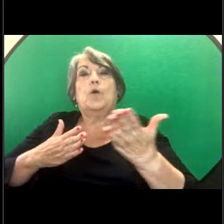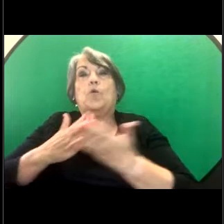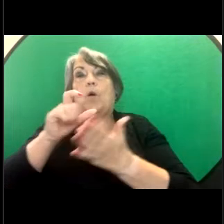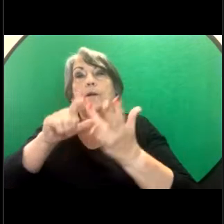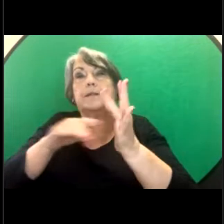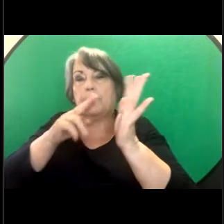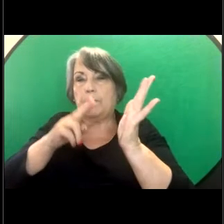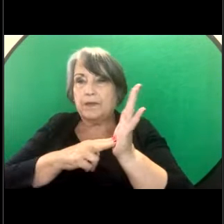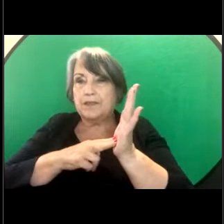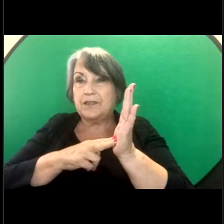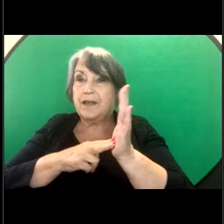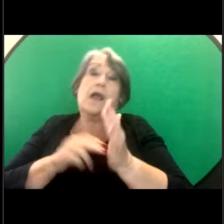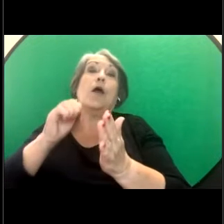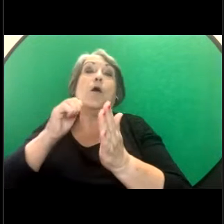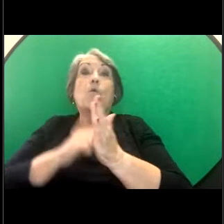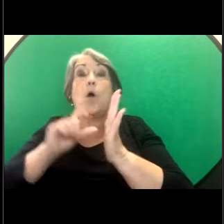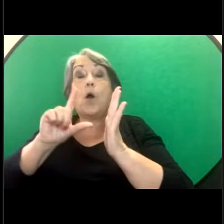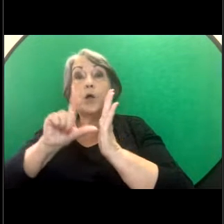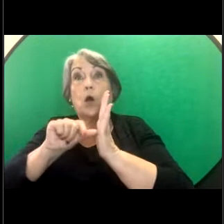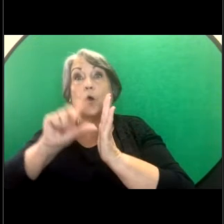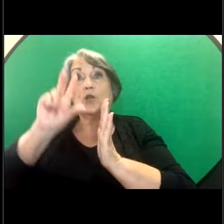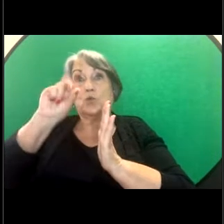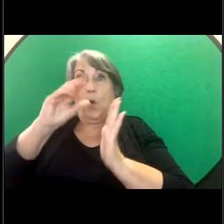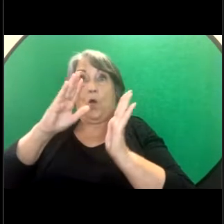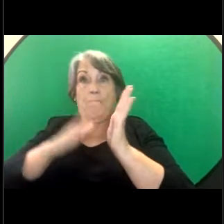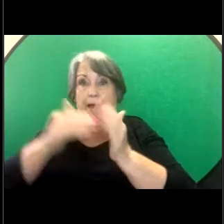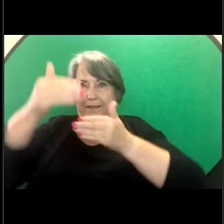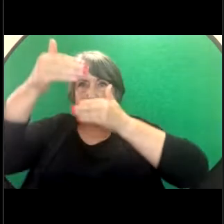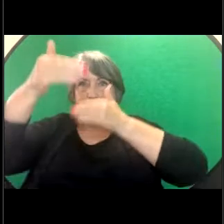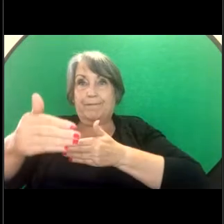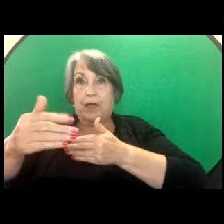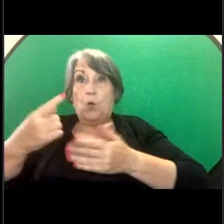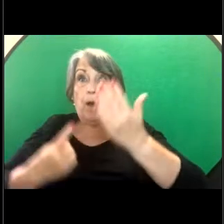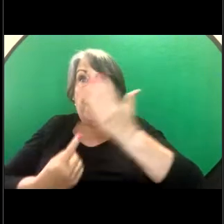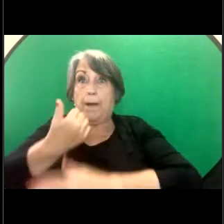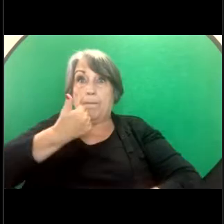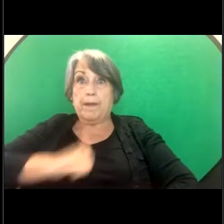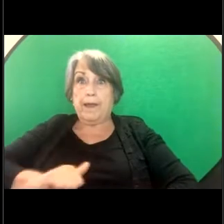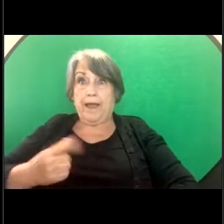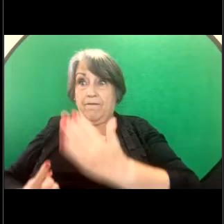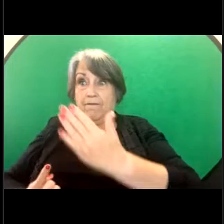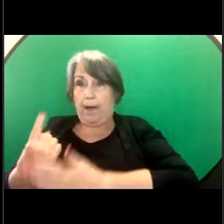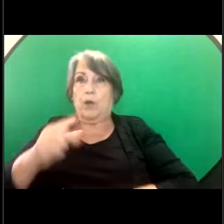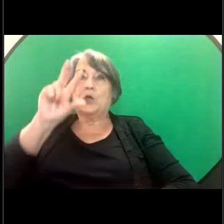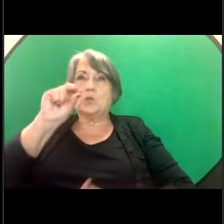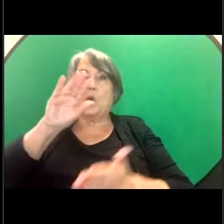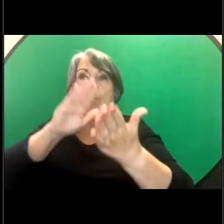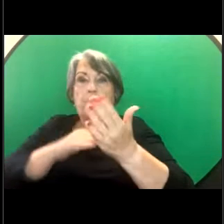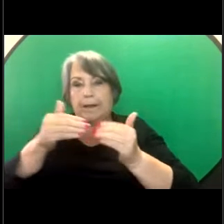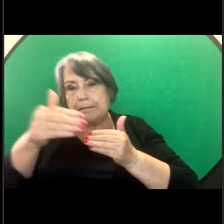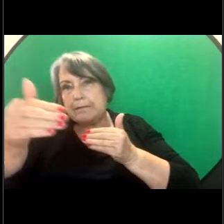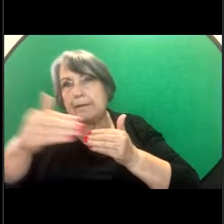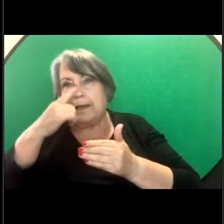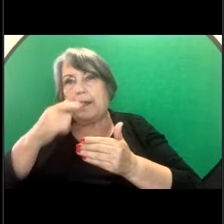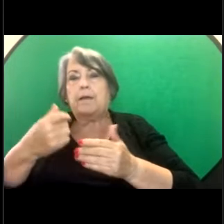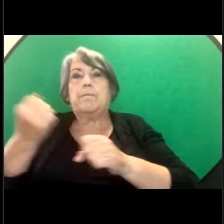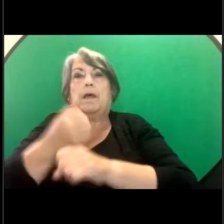a complaint is within 12 months of the conduct occurring. Complaints under the national law,